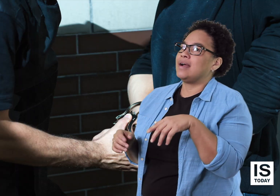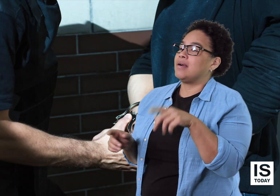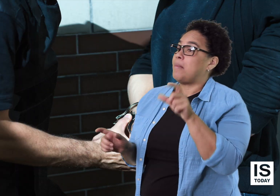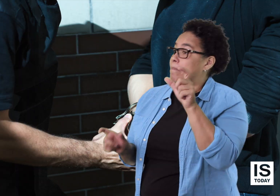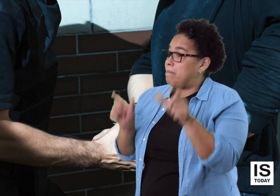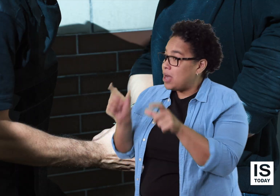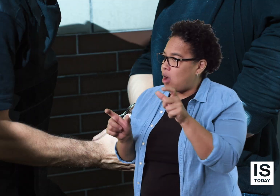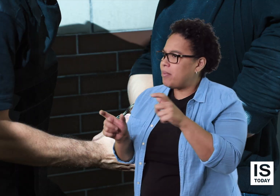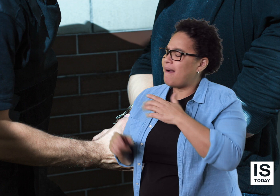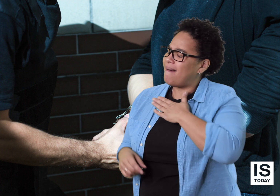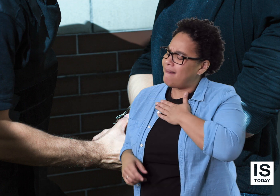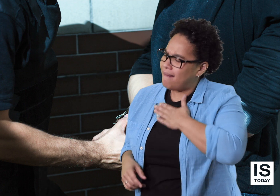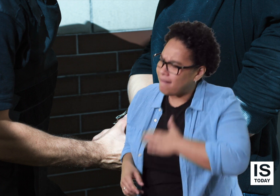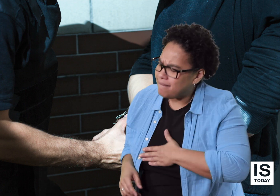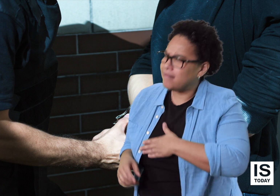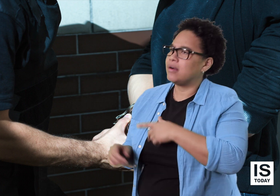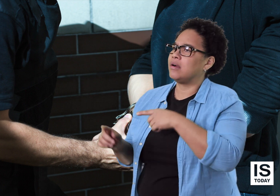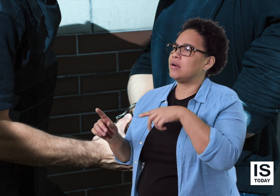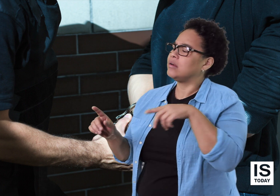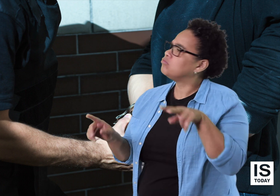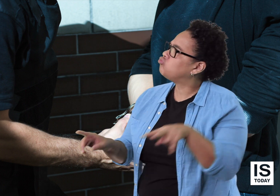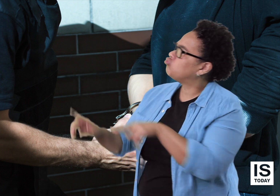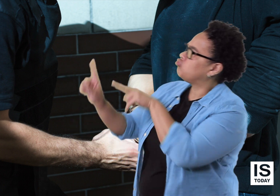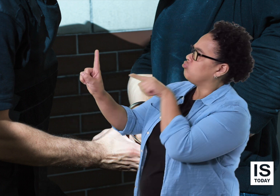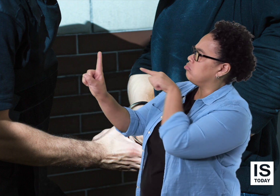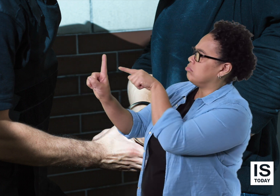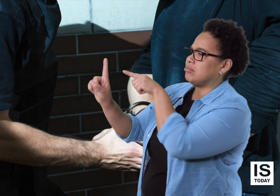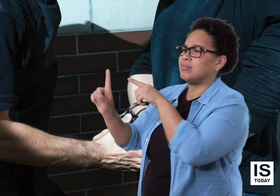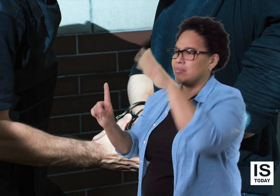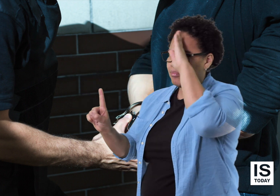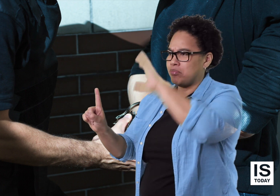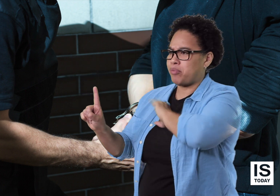role models and protect people's